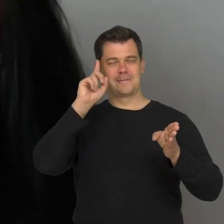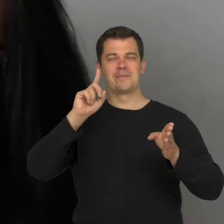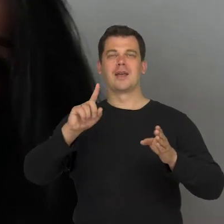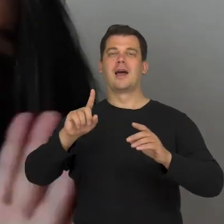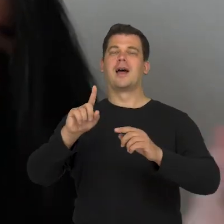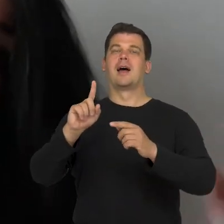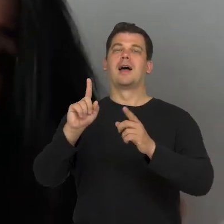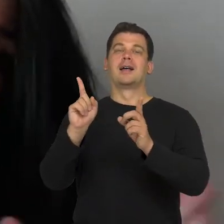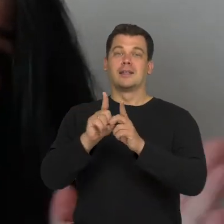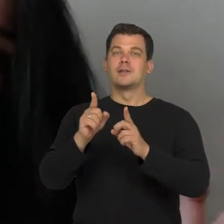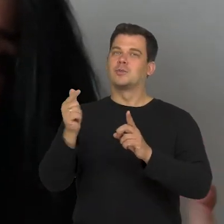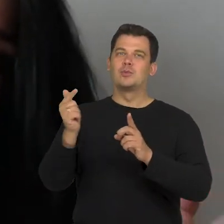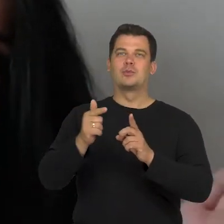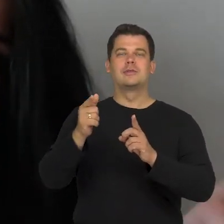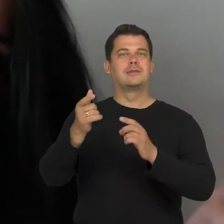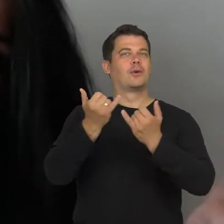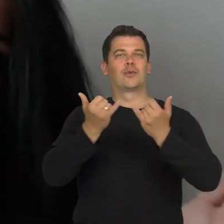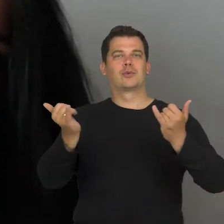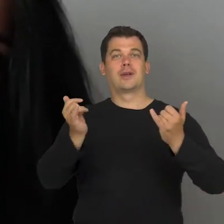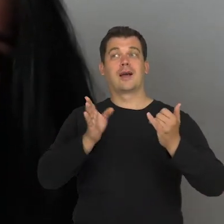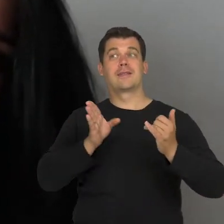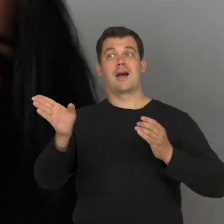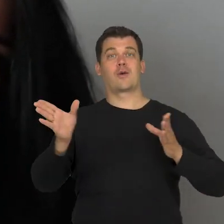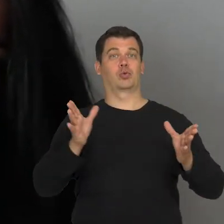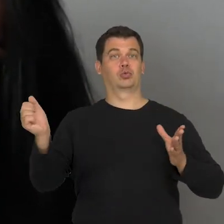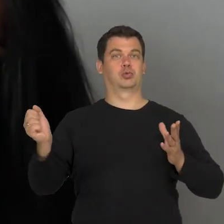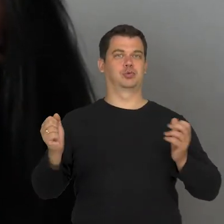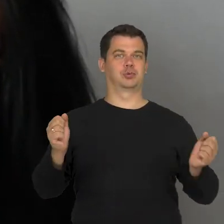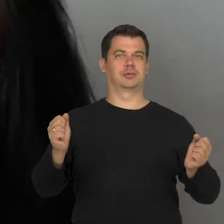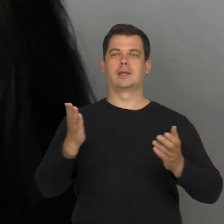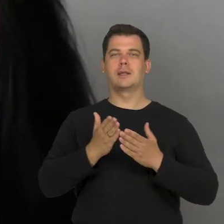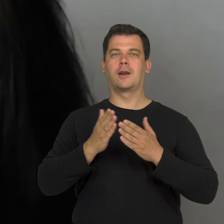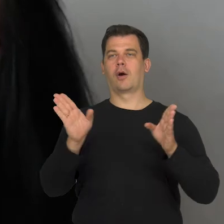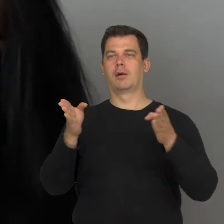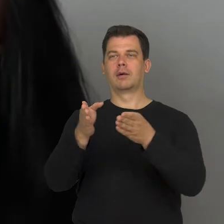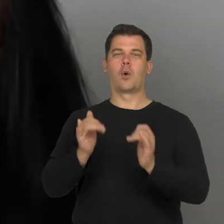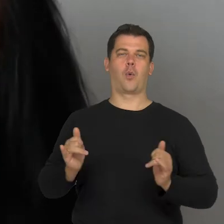and include that peripheral vision. Let's not concentrate on what catches our sight in the middle,